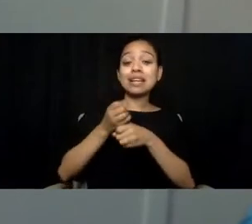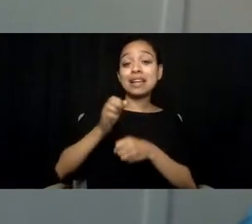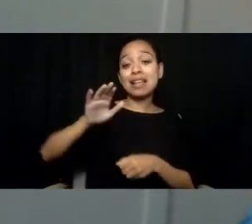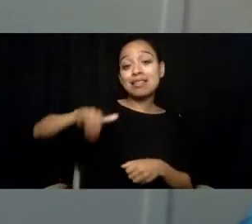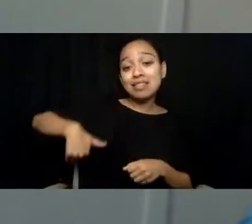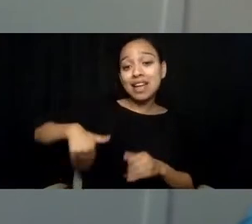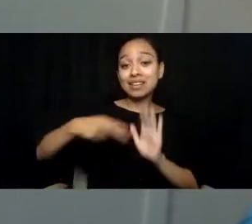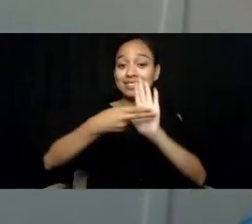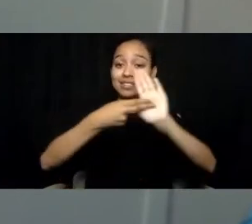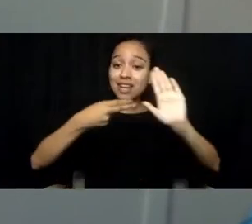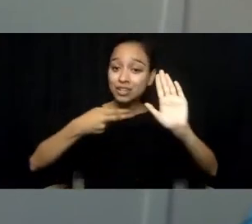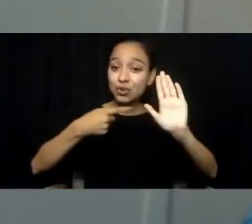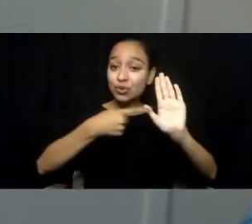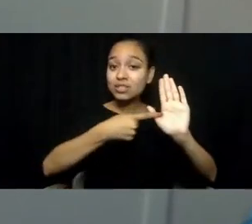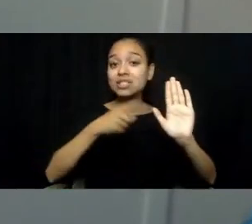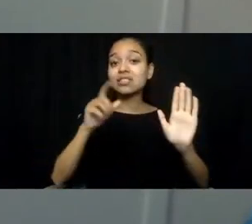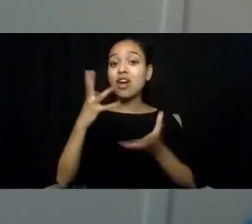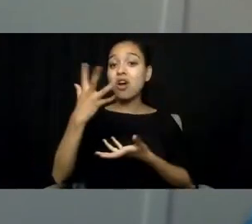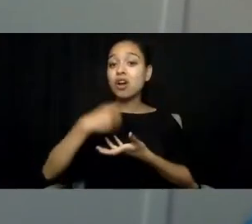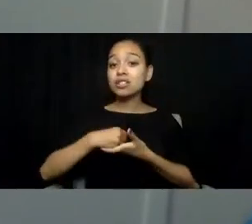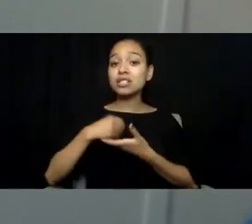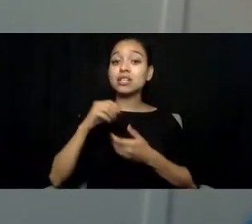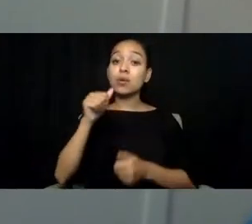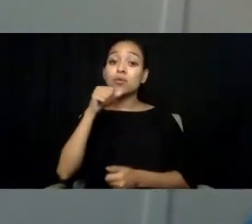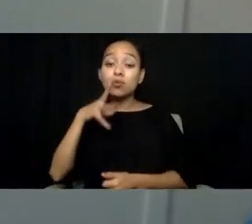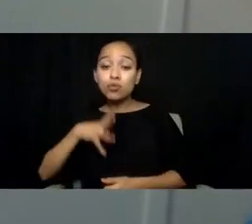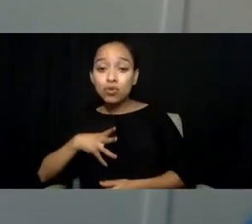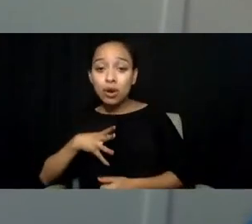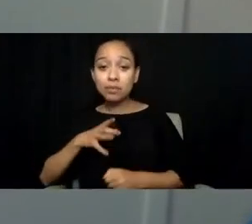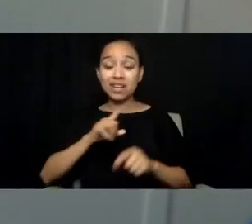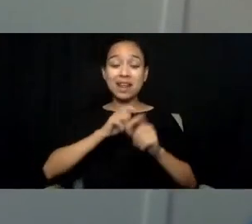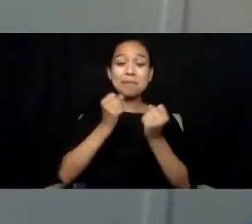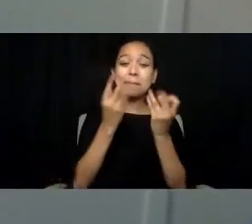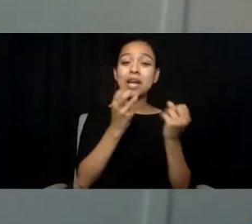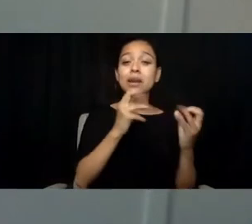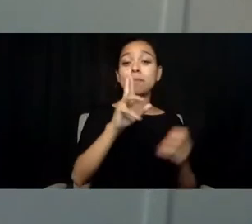are all unique risk factors of suicide for autistic people.